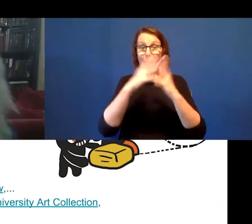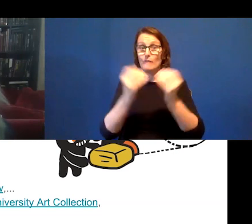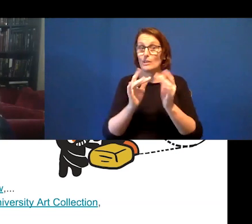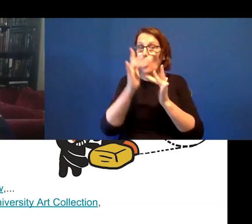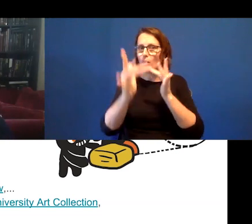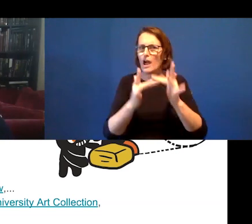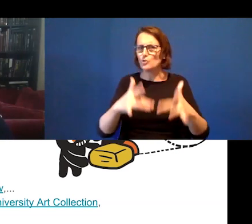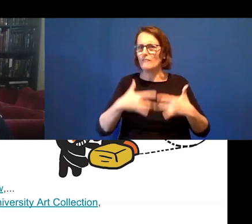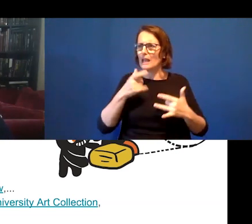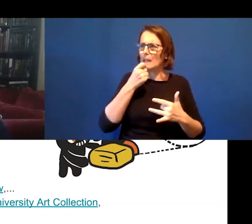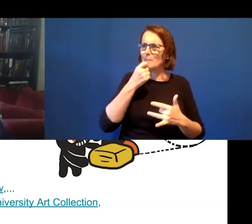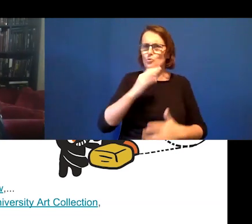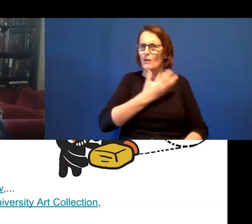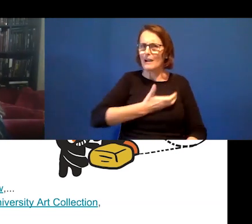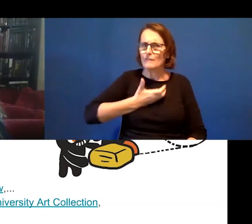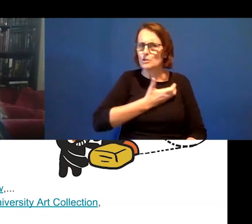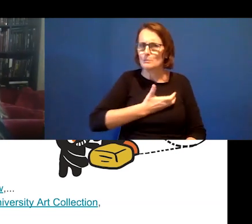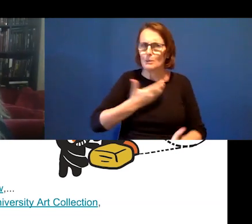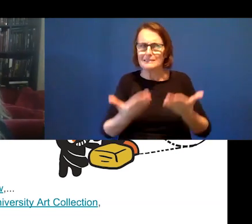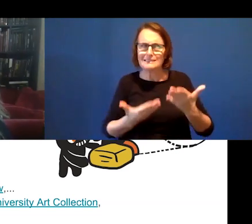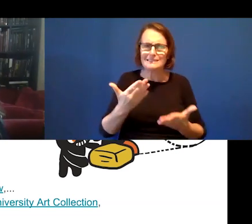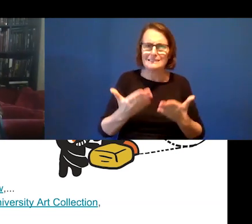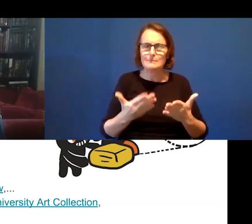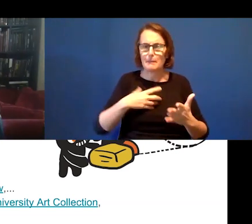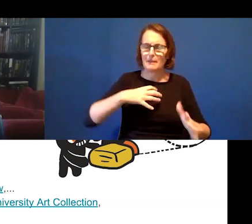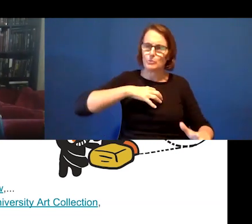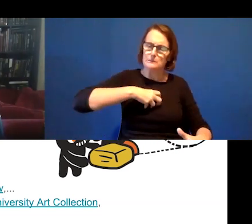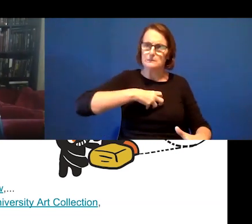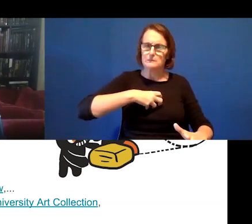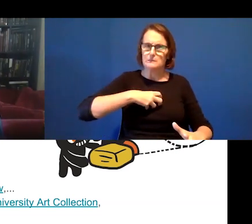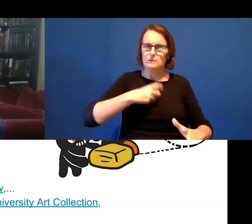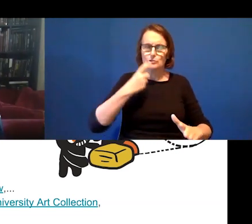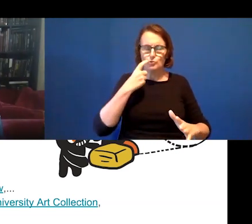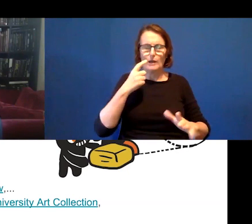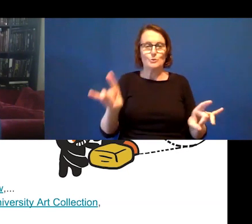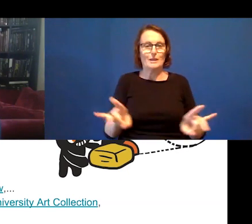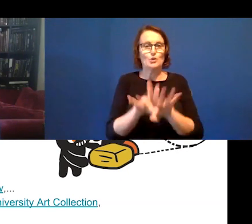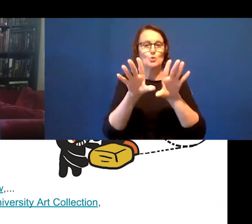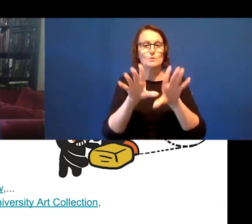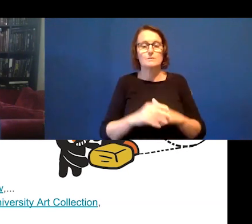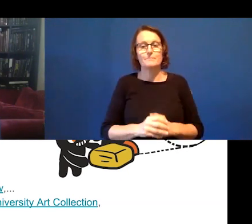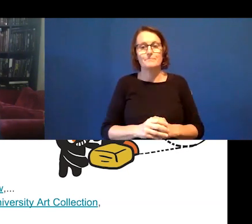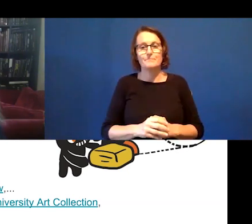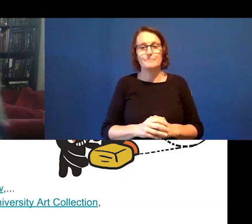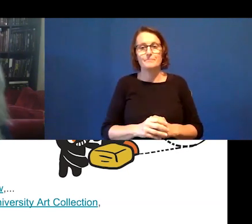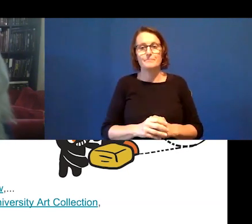And so in recognising this, let's develop possibly another ritual of disconcernment.